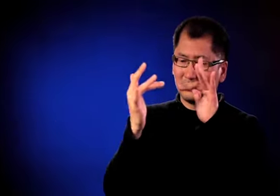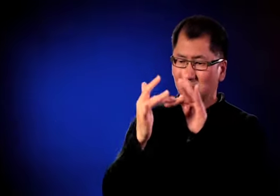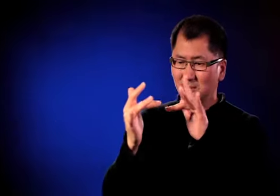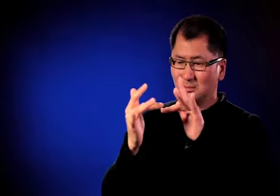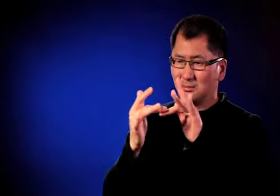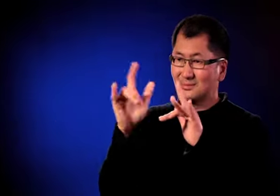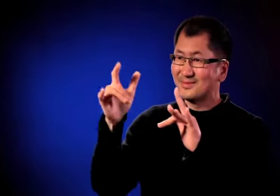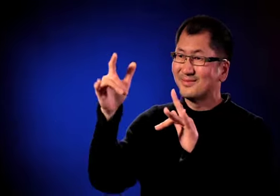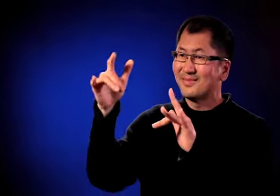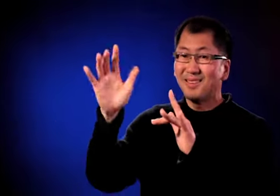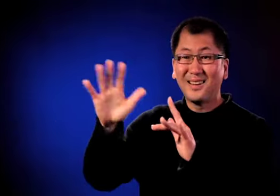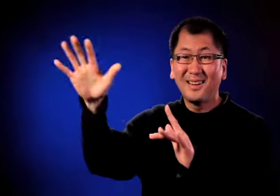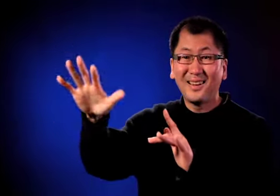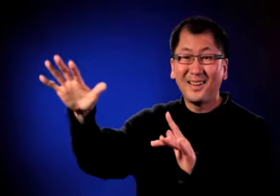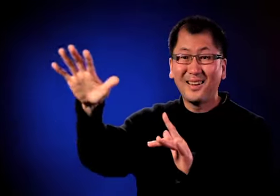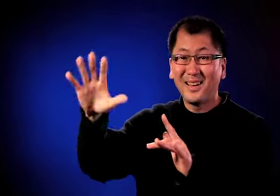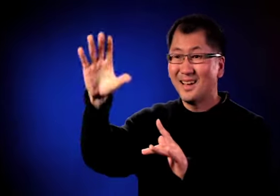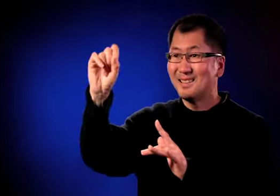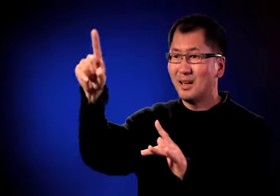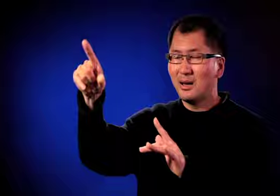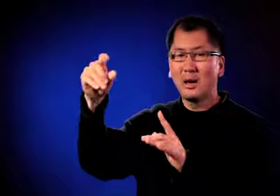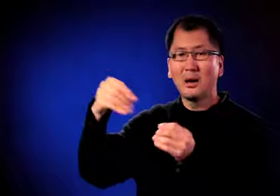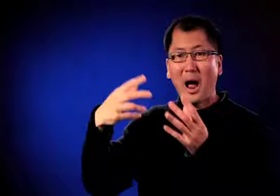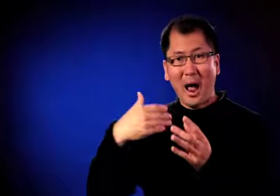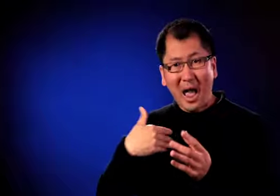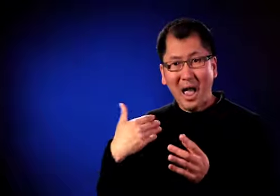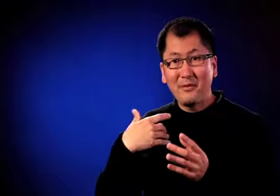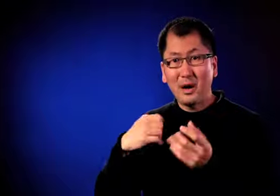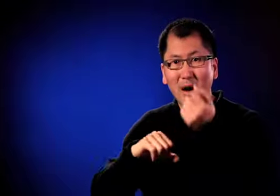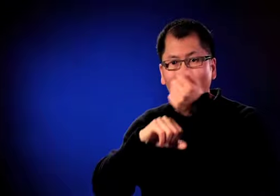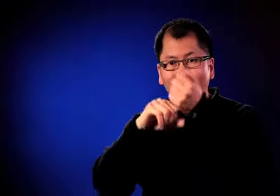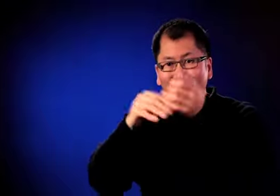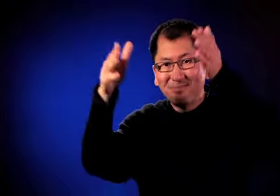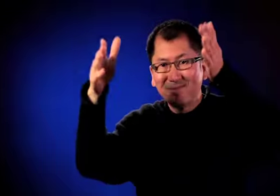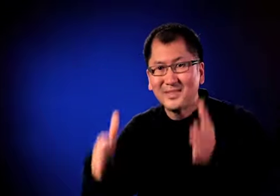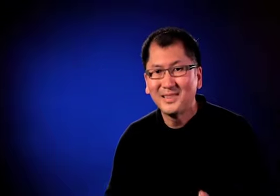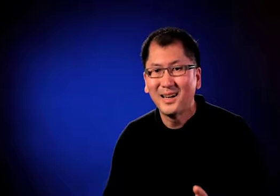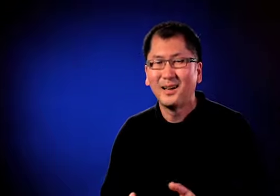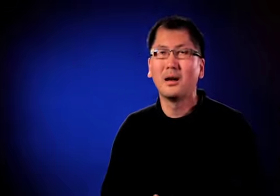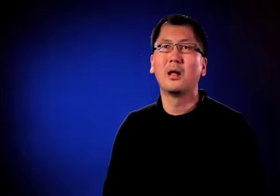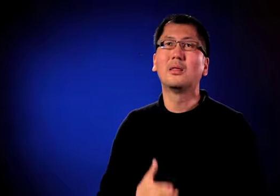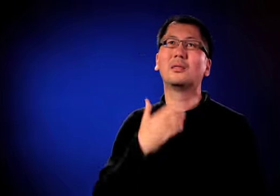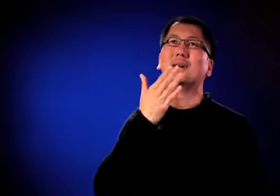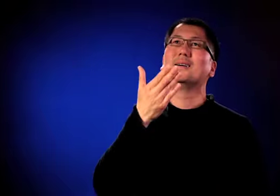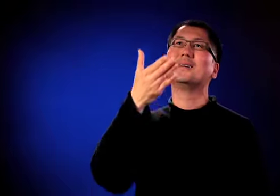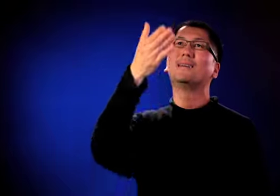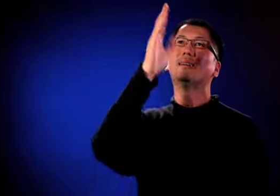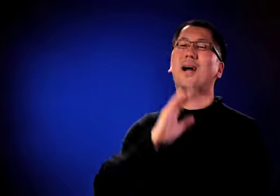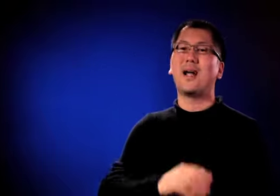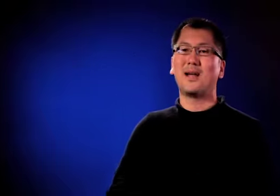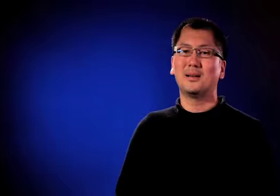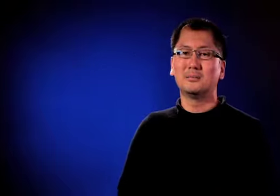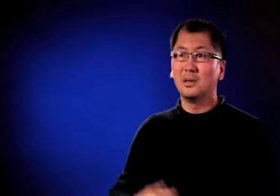They urged me to contact the Communication Services for the Deaf because they had an advocate. Thank God!